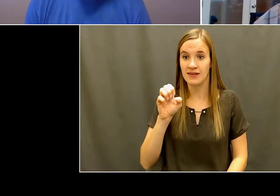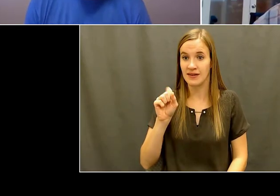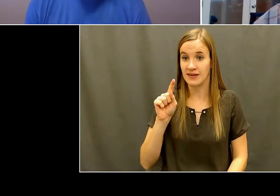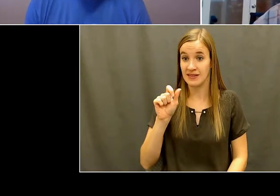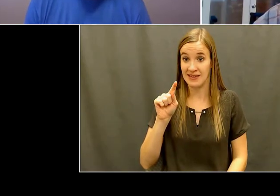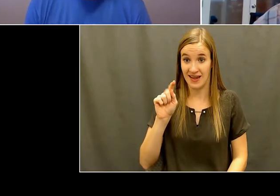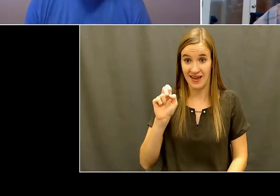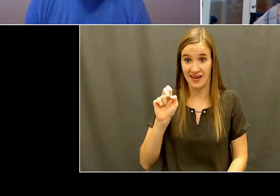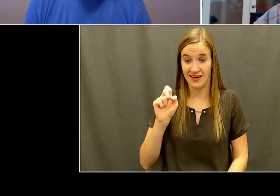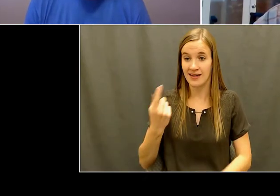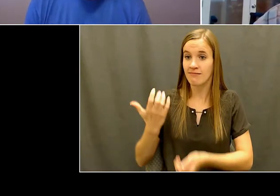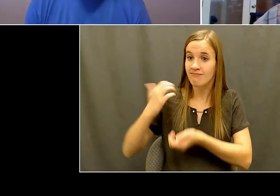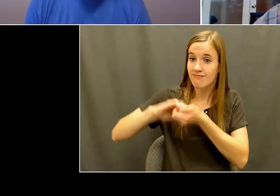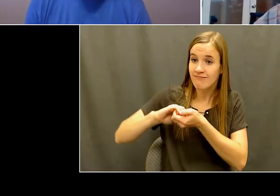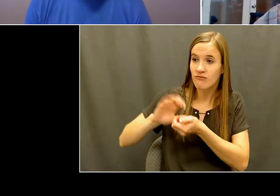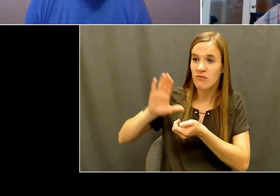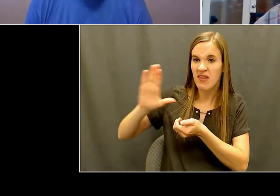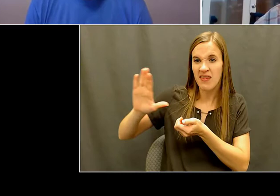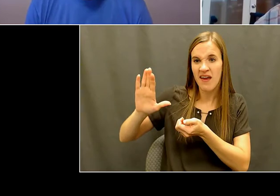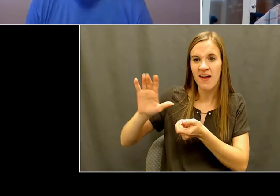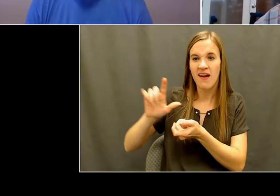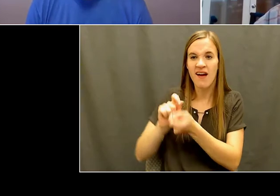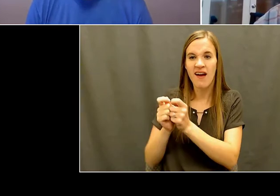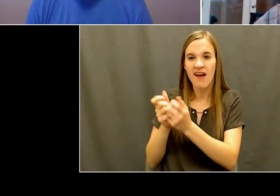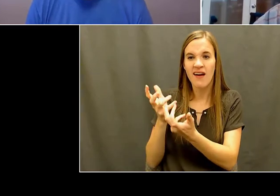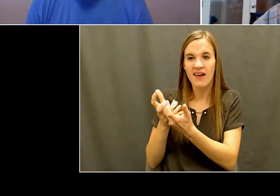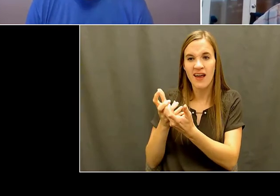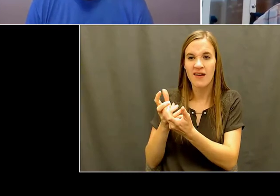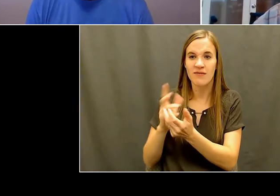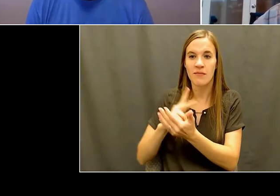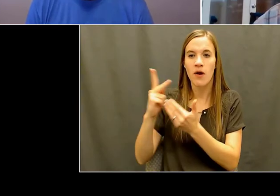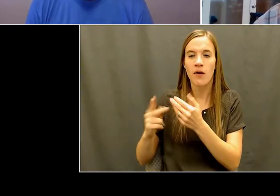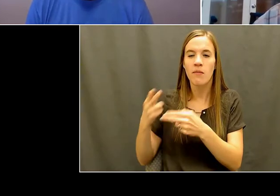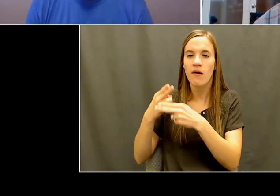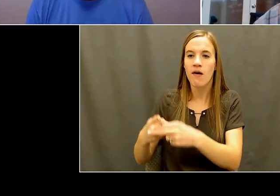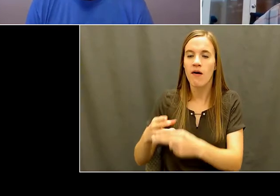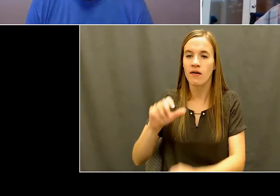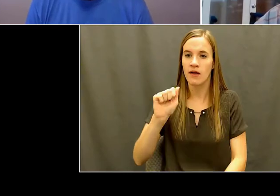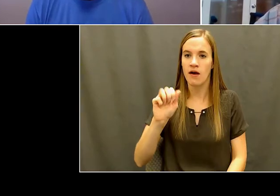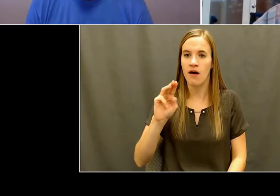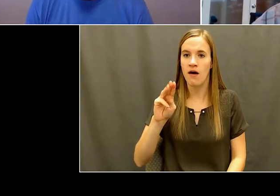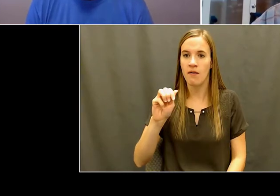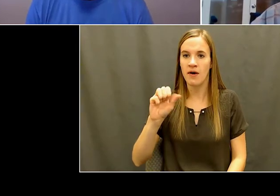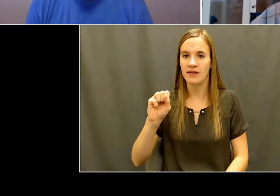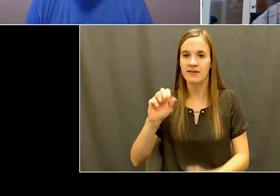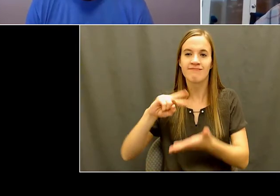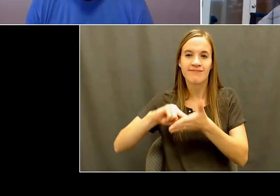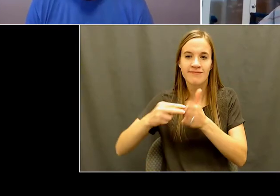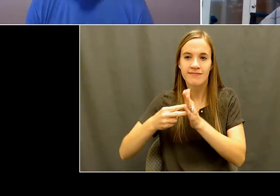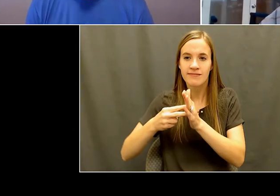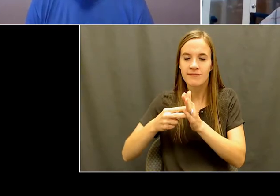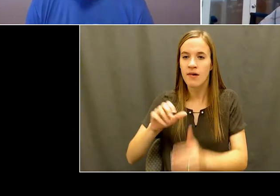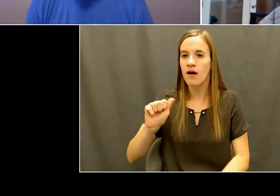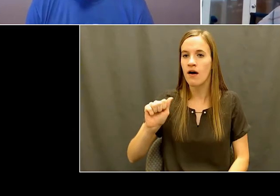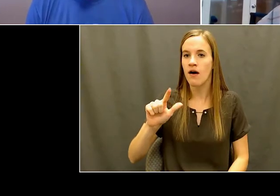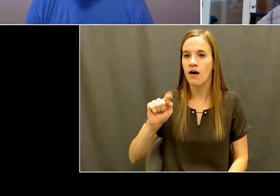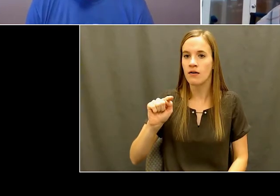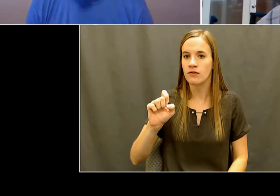called AMAS, which stood for the Alternate Mobility Adventure Seekers. Although that program was mostly